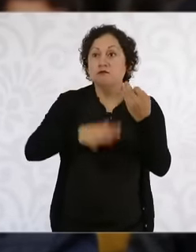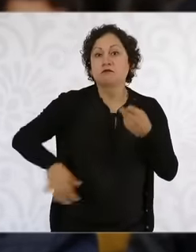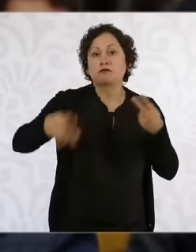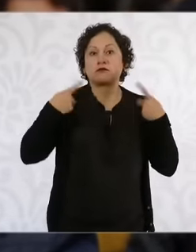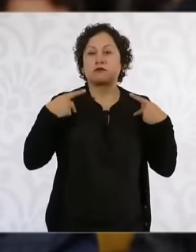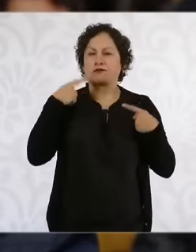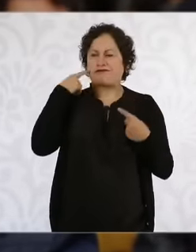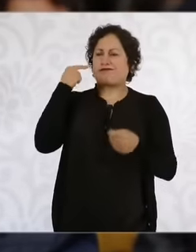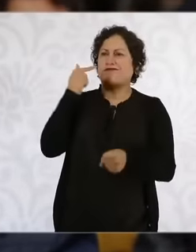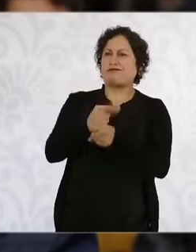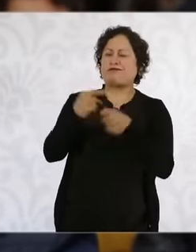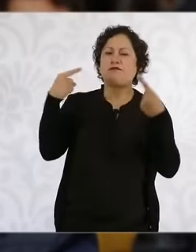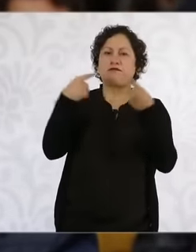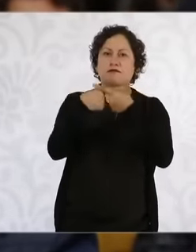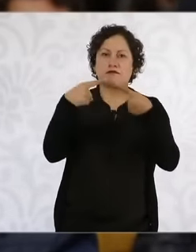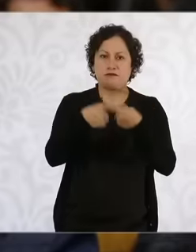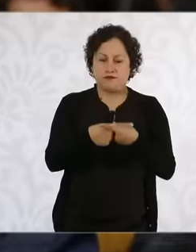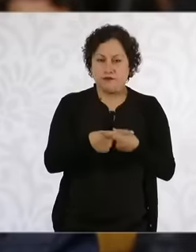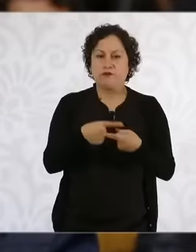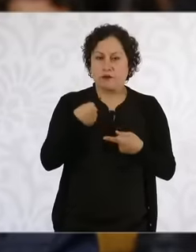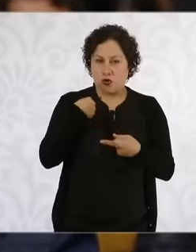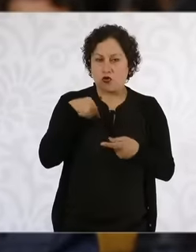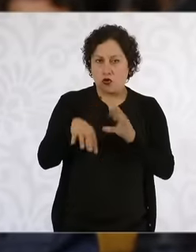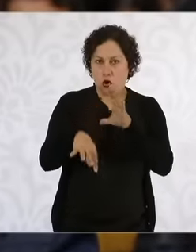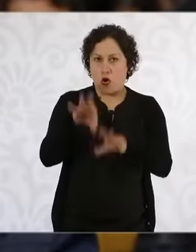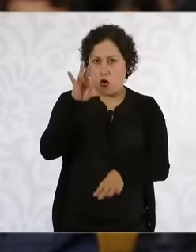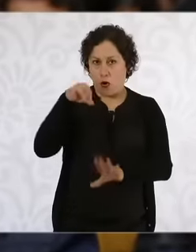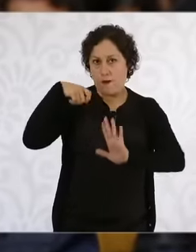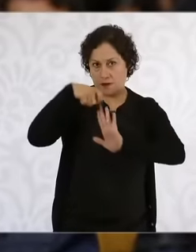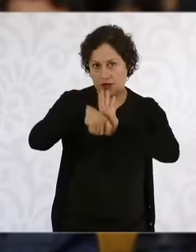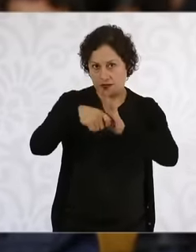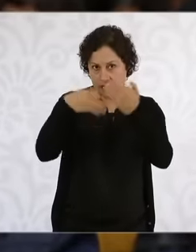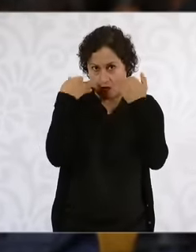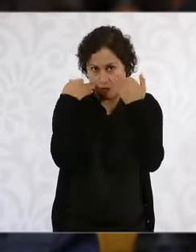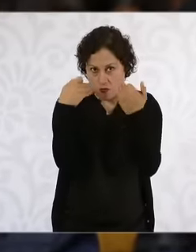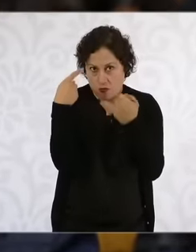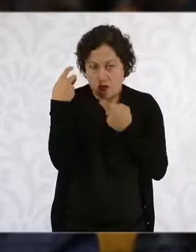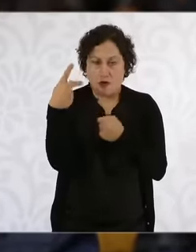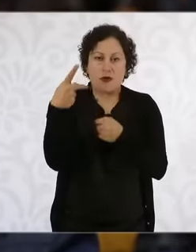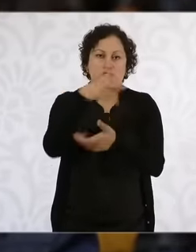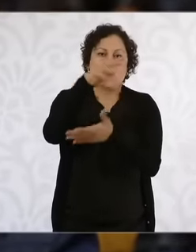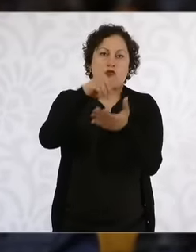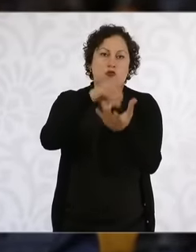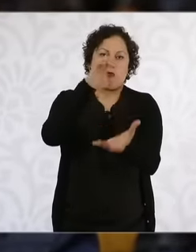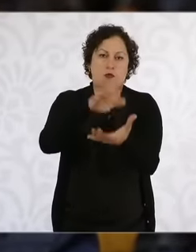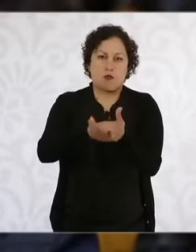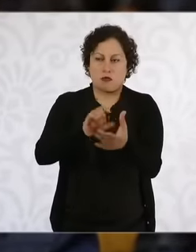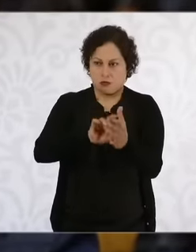Paulina the video of the evidence we have of this lavish wedding. What message would I send?